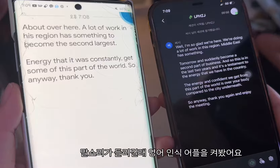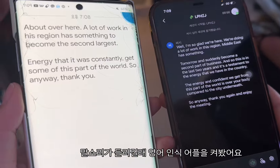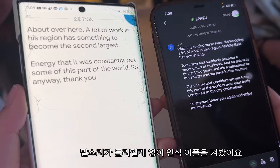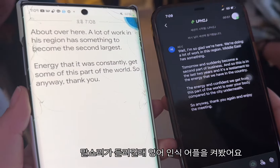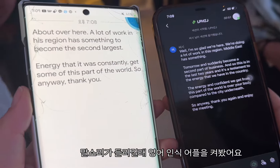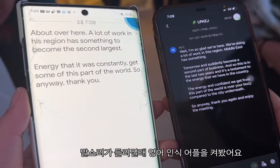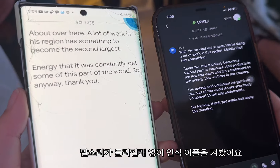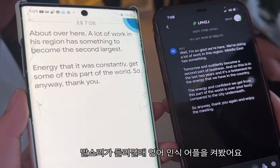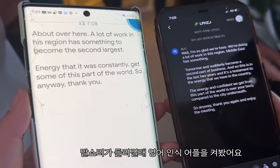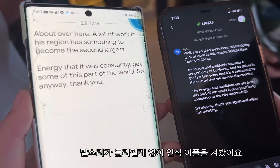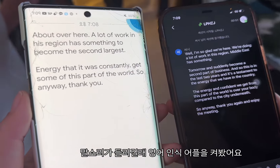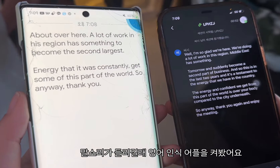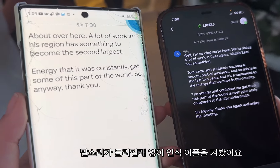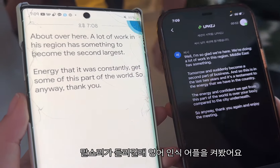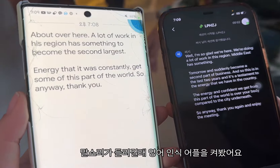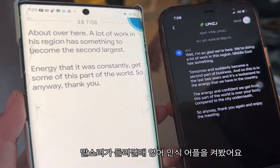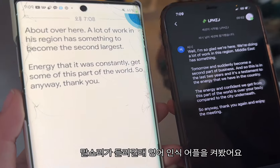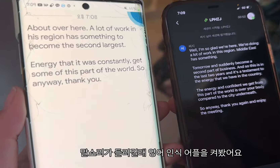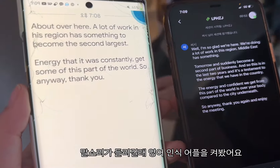I can hear speech, so I turn on the English recognition app. I saw it.